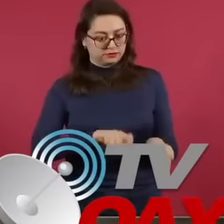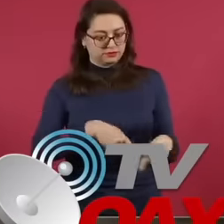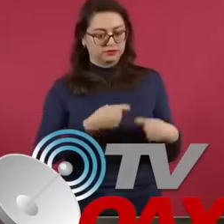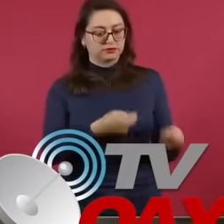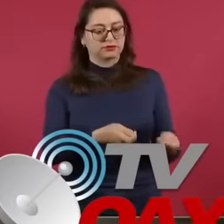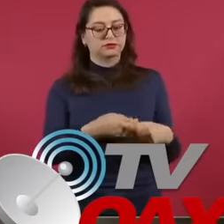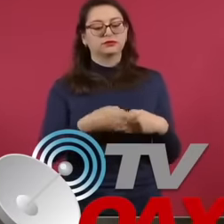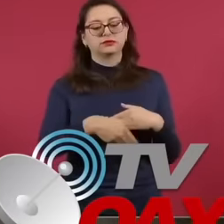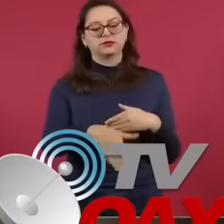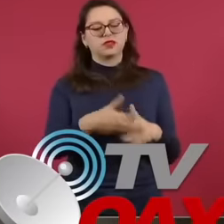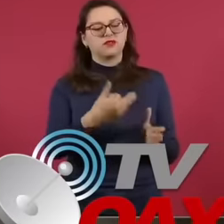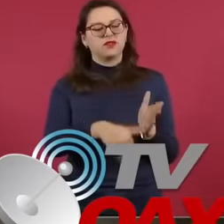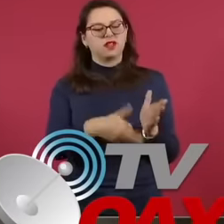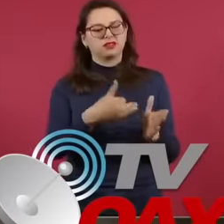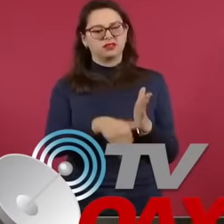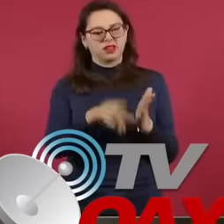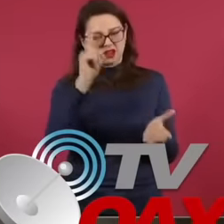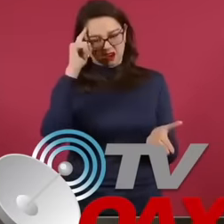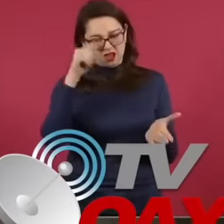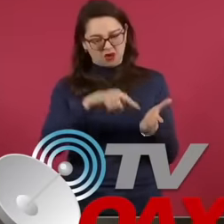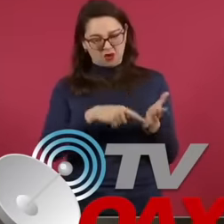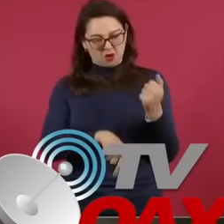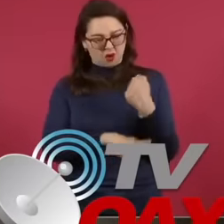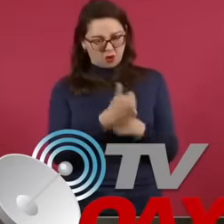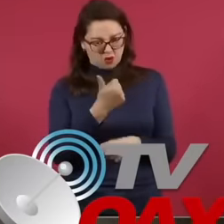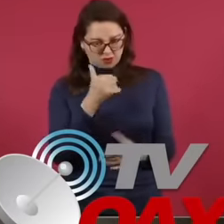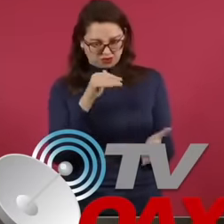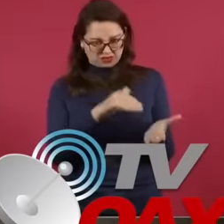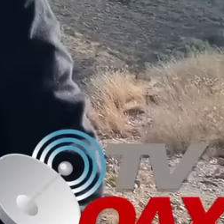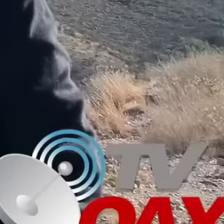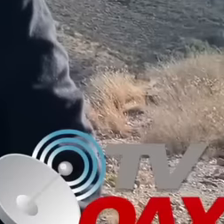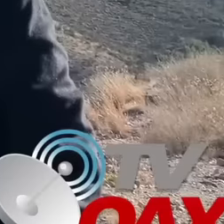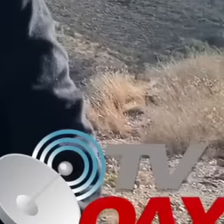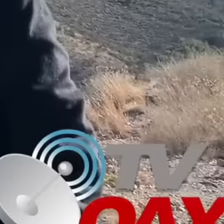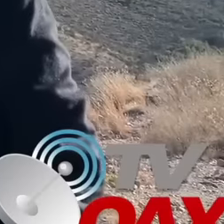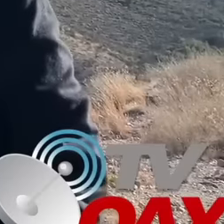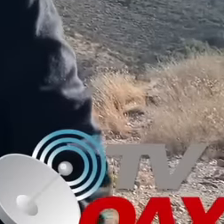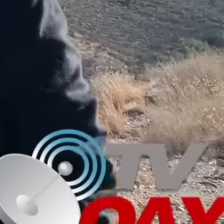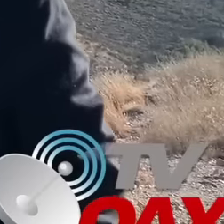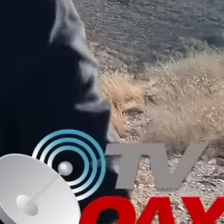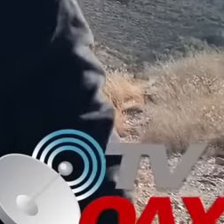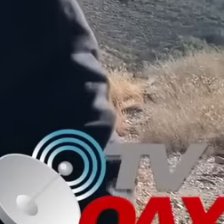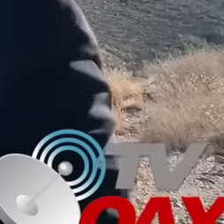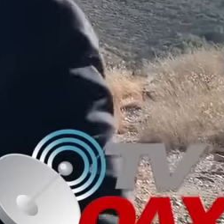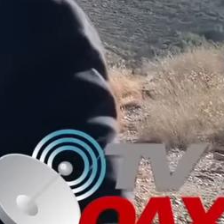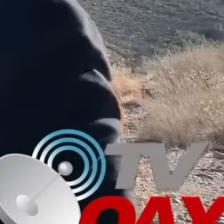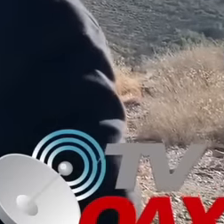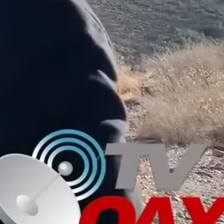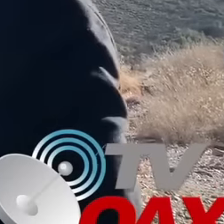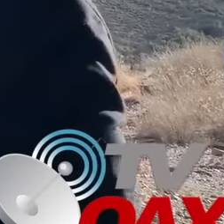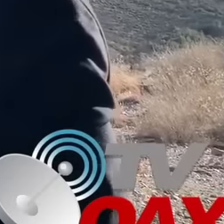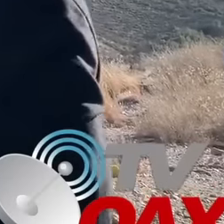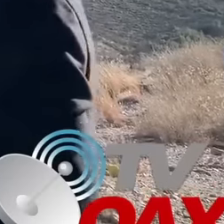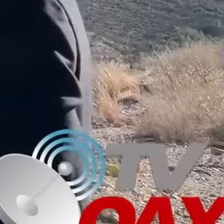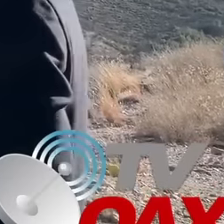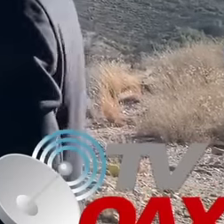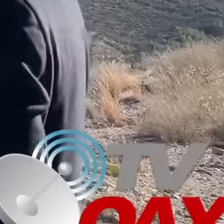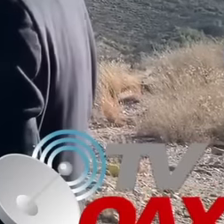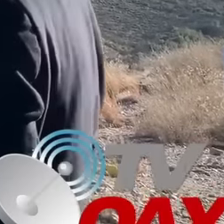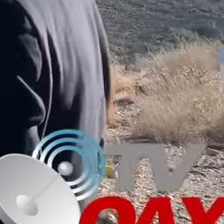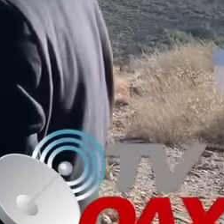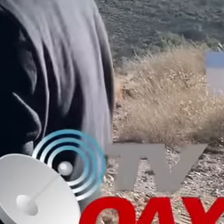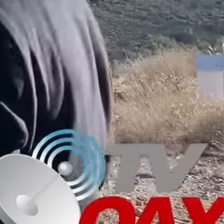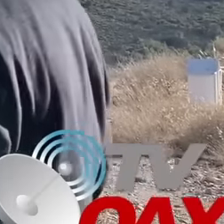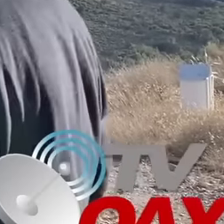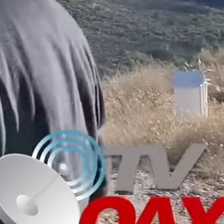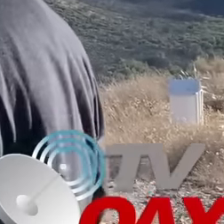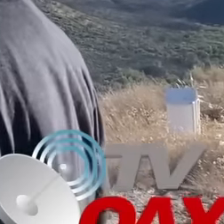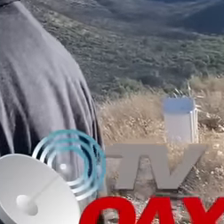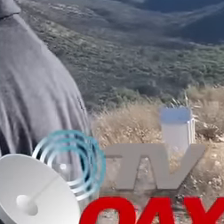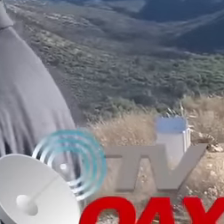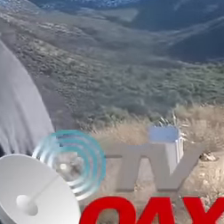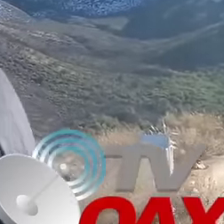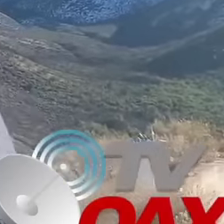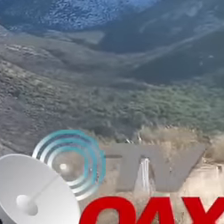these 11,000 are missing, truth is, they are pending Adelfo Regino, the information